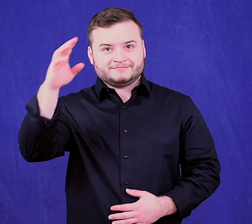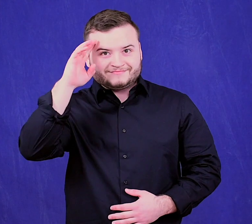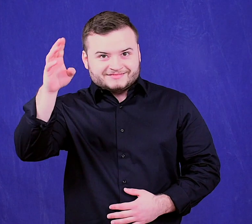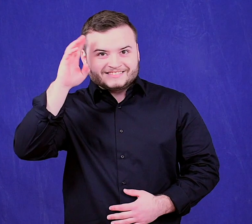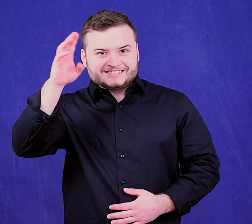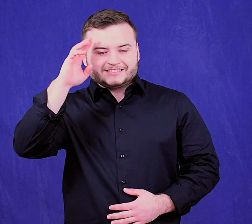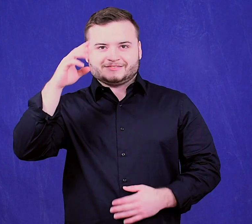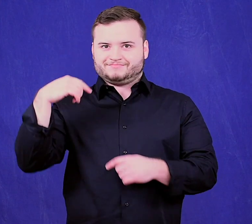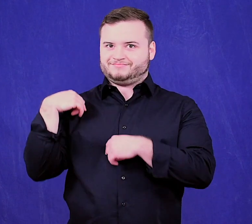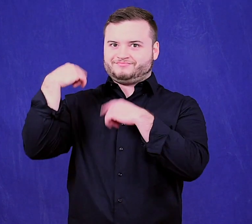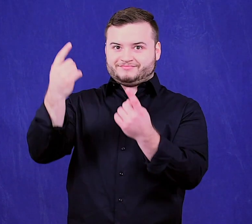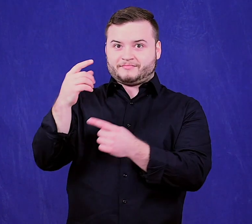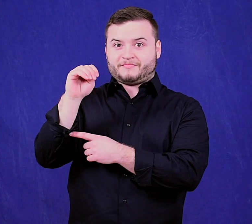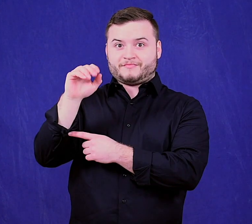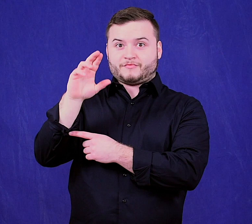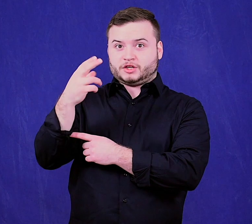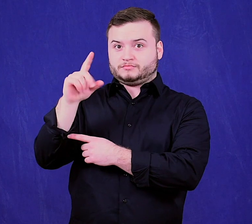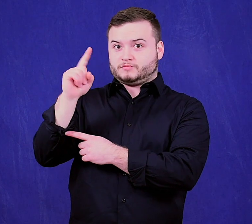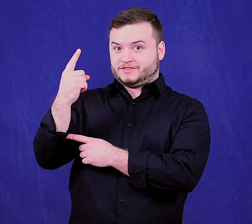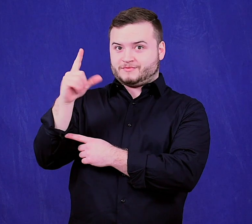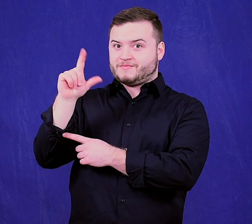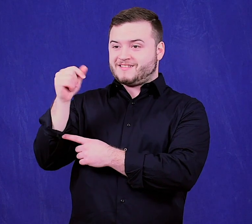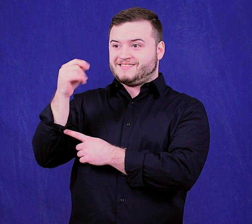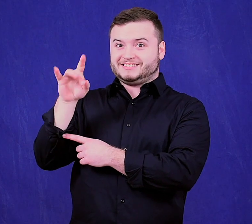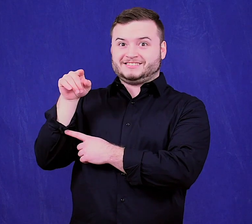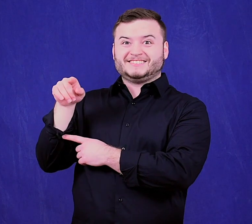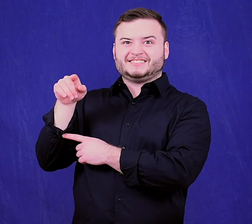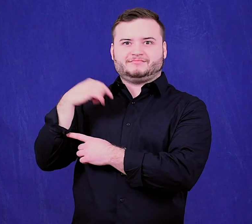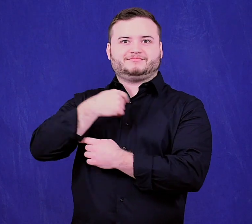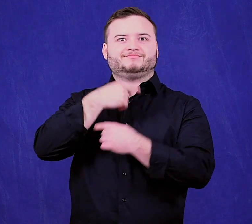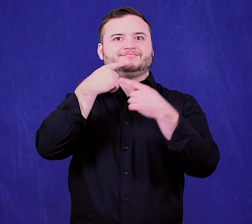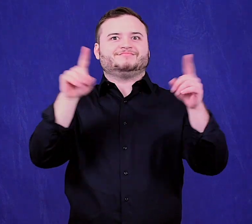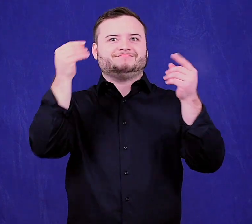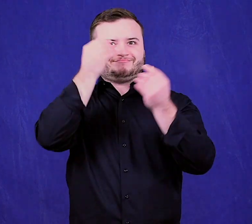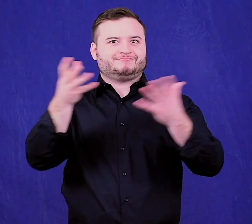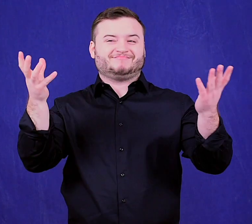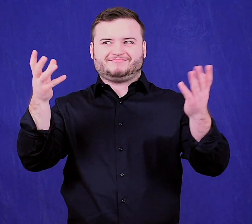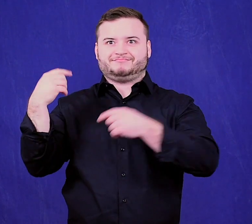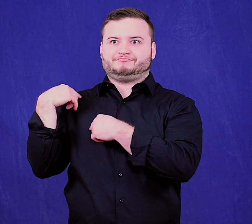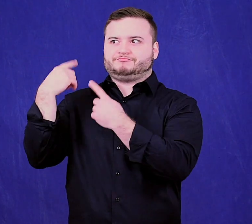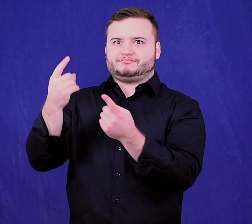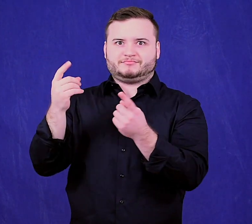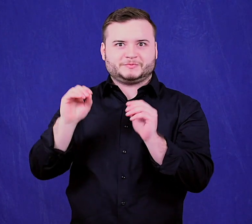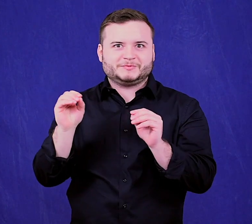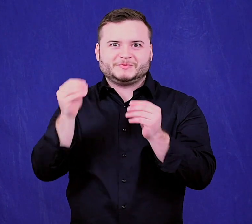A lot has happened since our March 1, 2018, legislative agenda announcement.